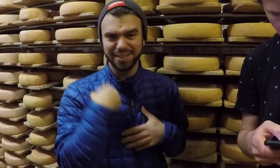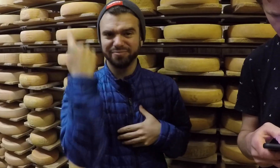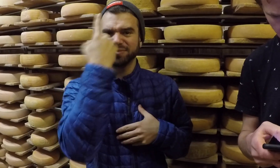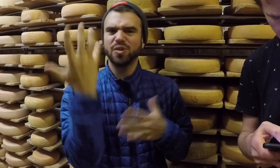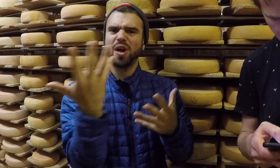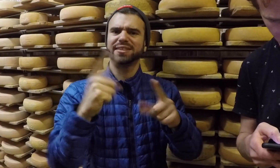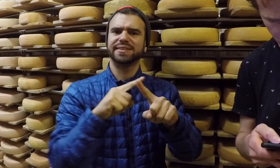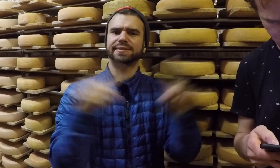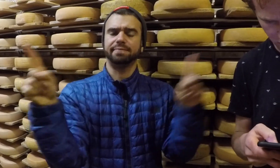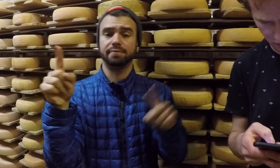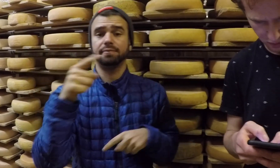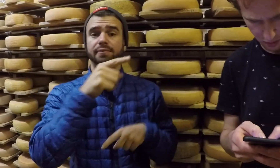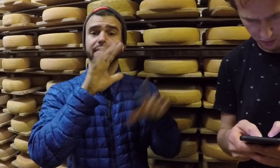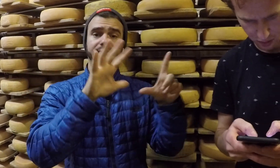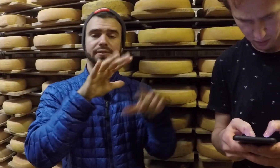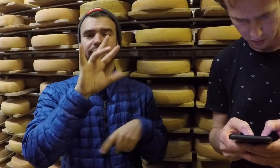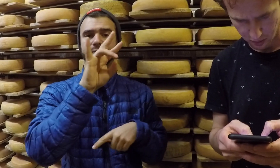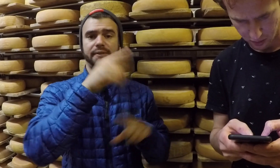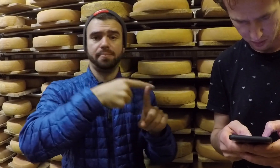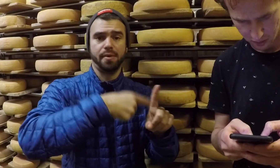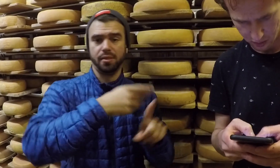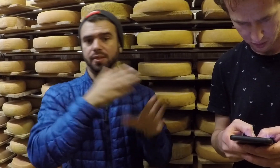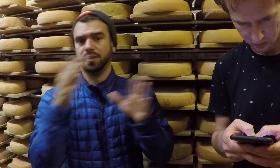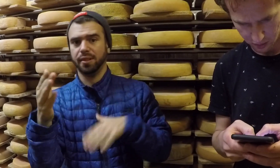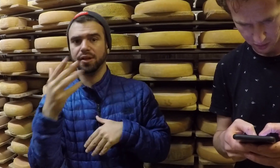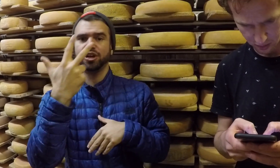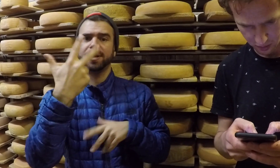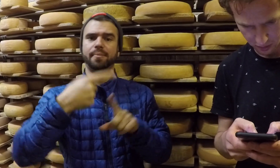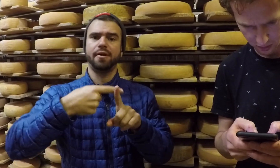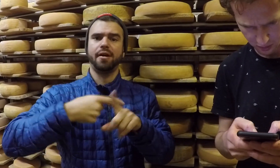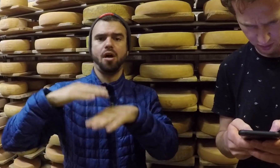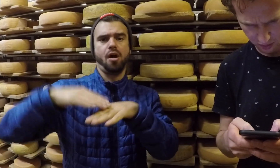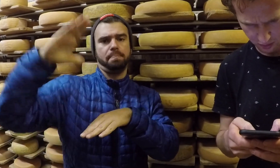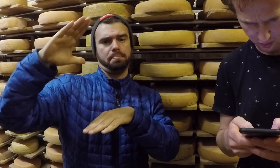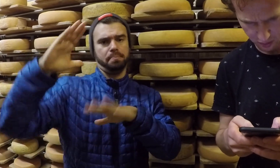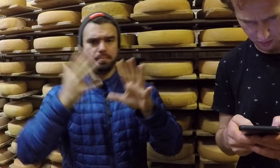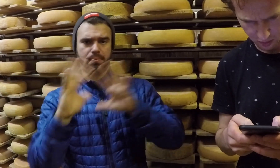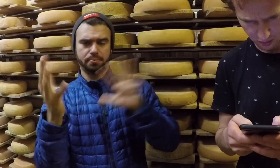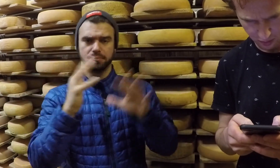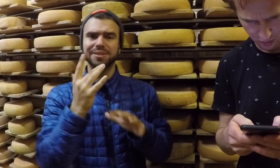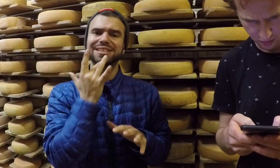We've been discussing what is the difference taste between 7 months and 3 months.